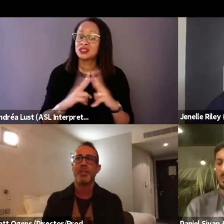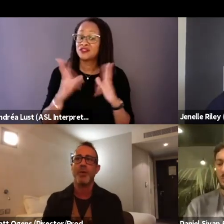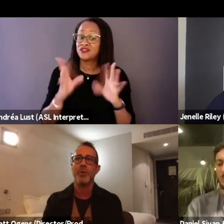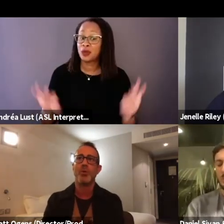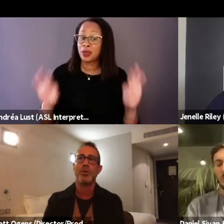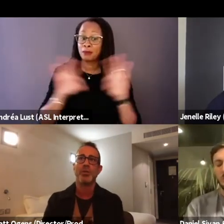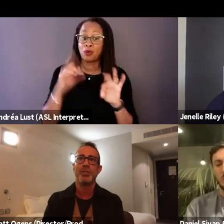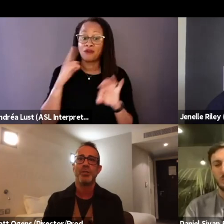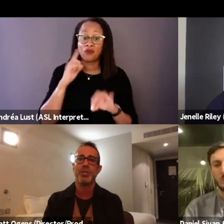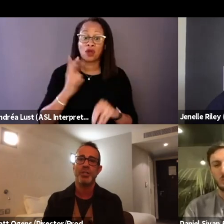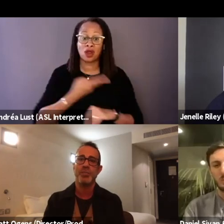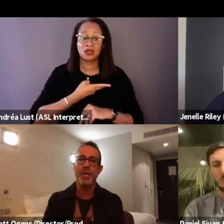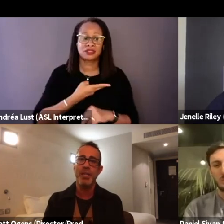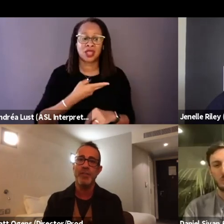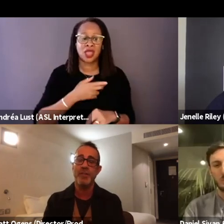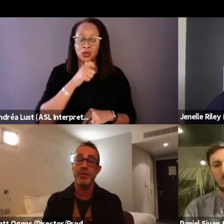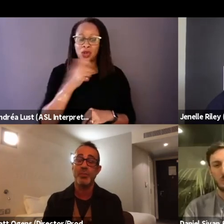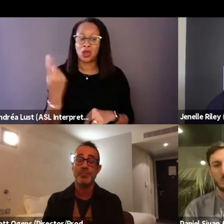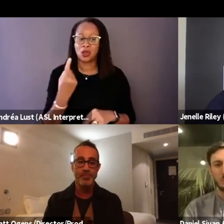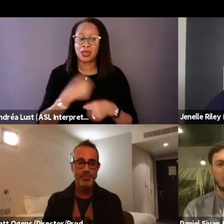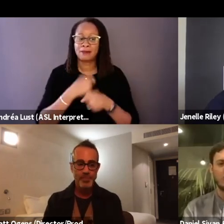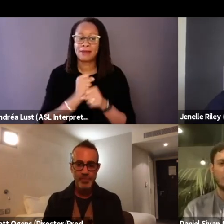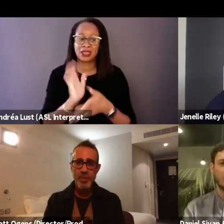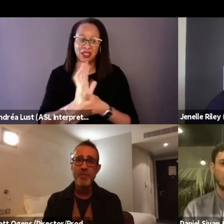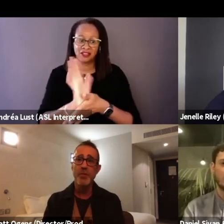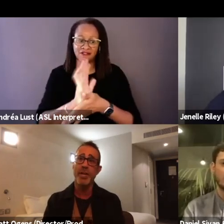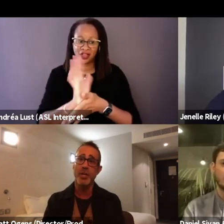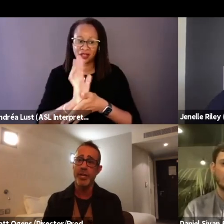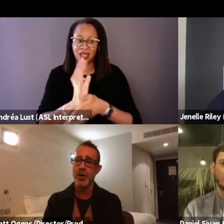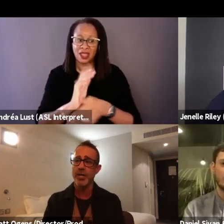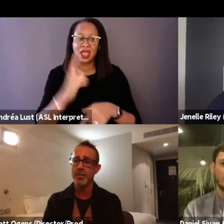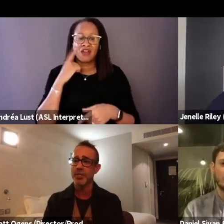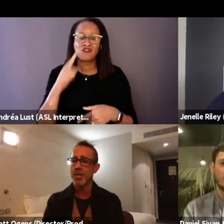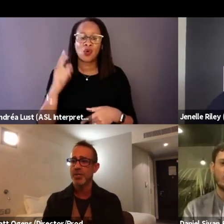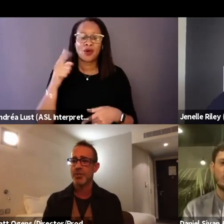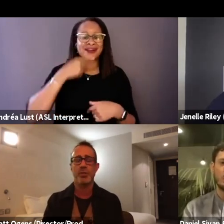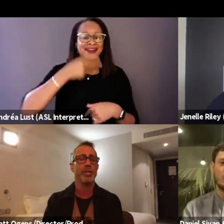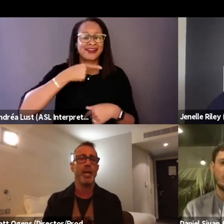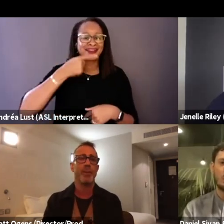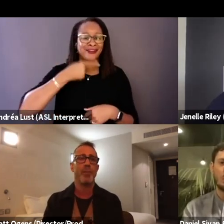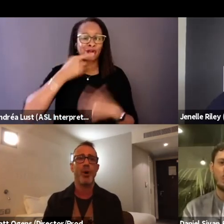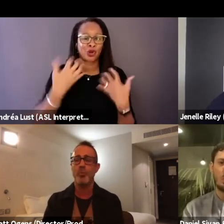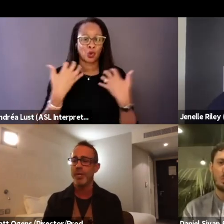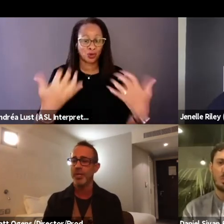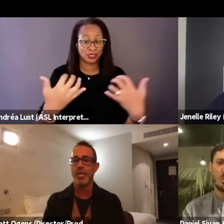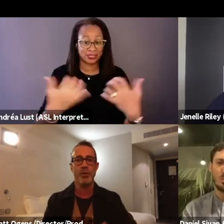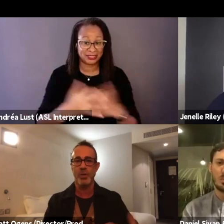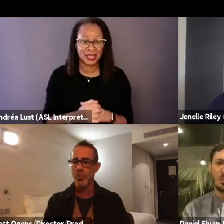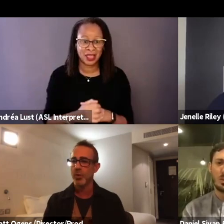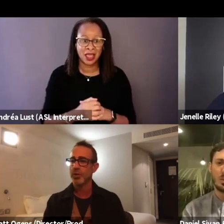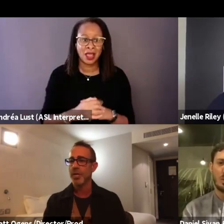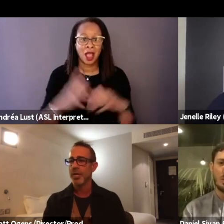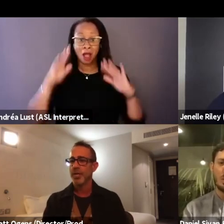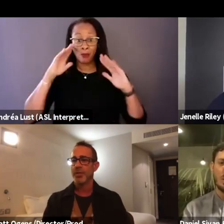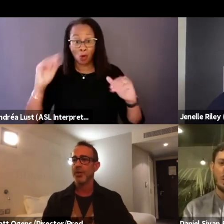that we weren't just making the film for a hearing audience. Certainly I'm hoping the hearing world,